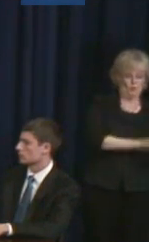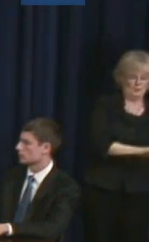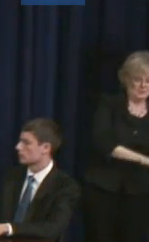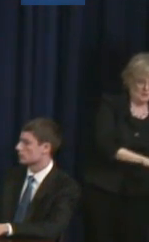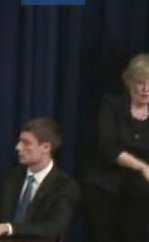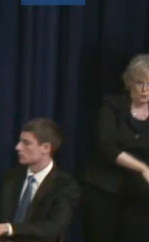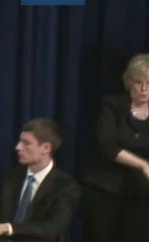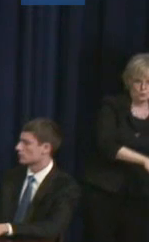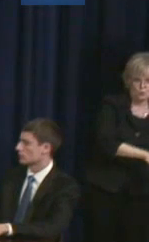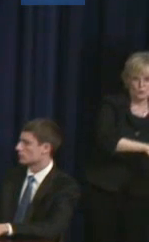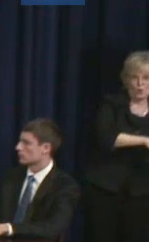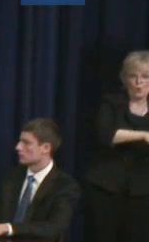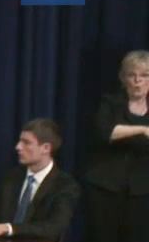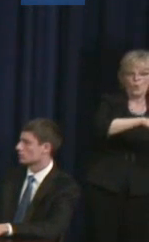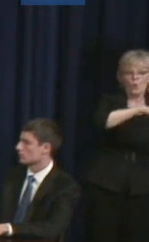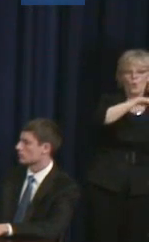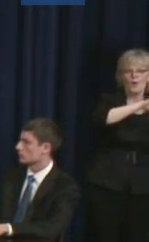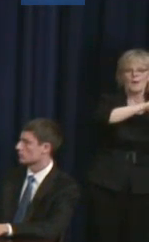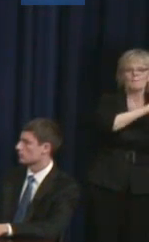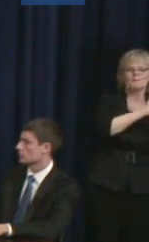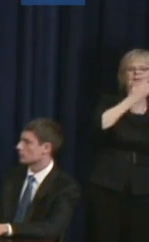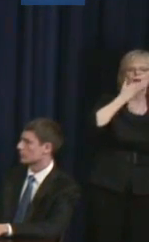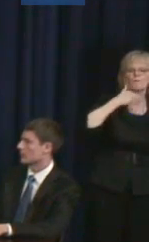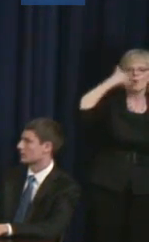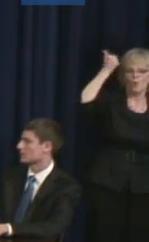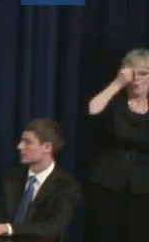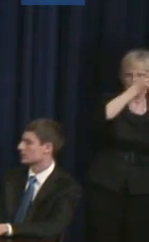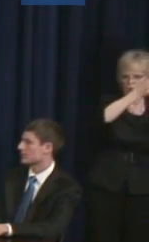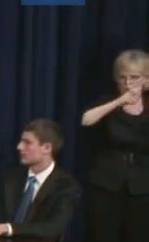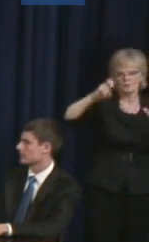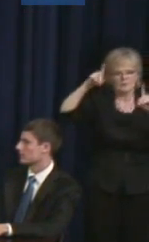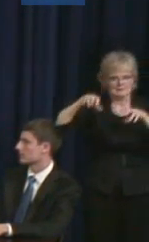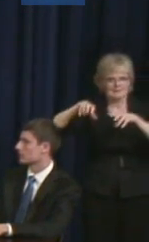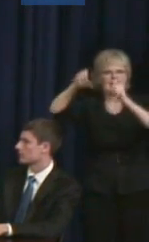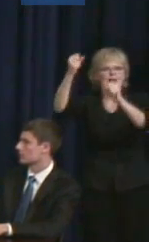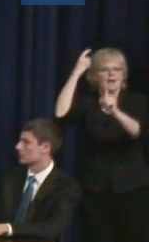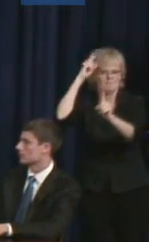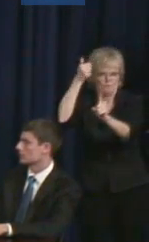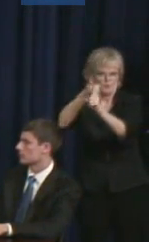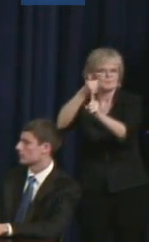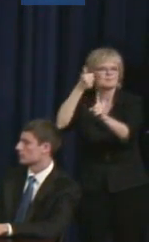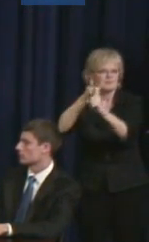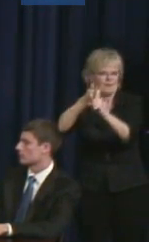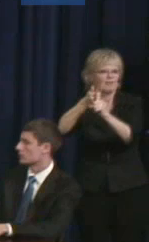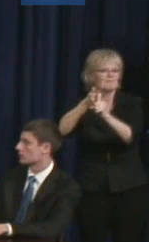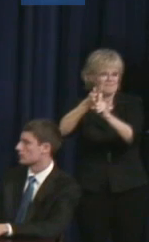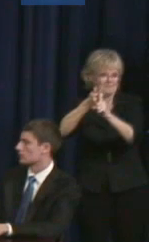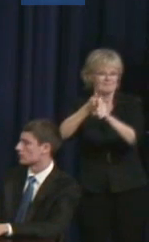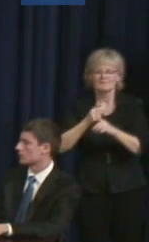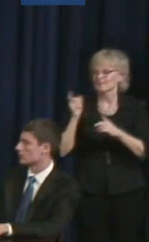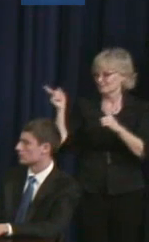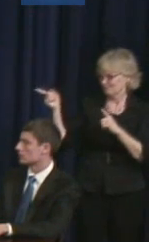Judith Heumann: - that we as Brian I think very nicely said, try another way. Dilshad Ali: I mean these are the challenges we face